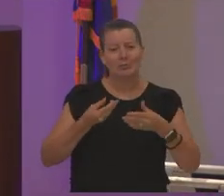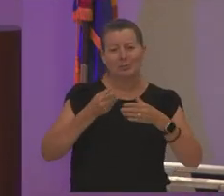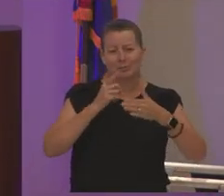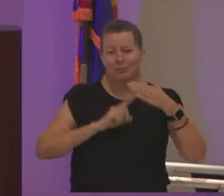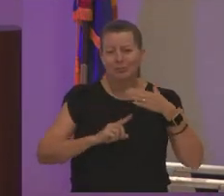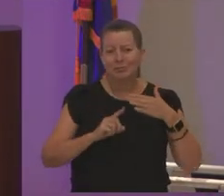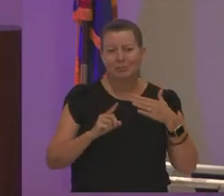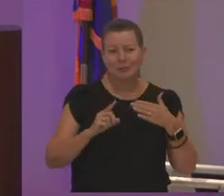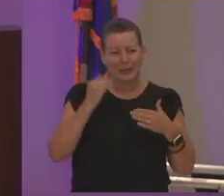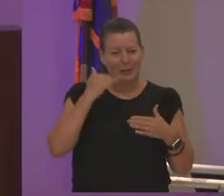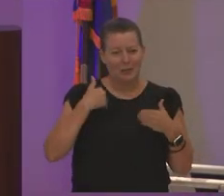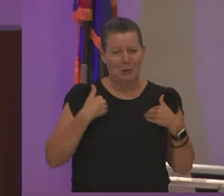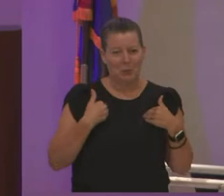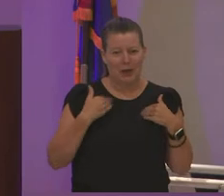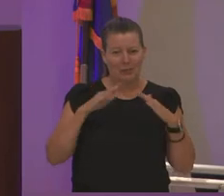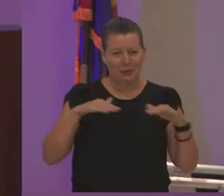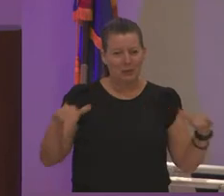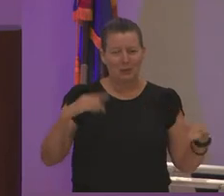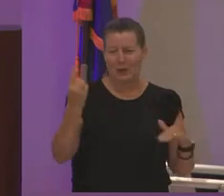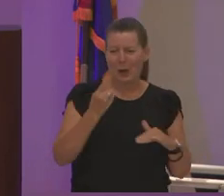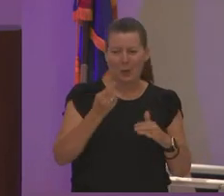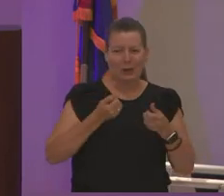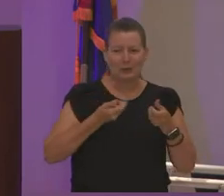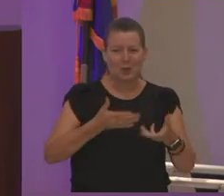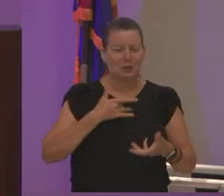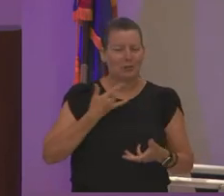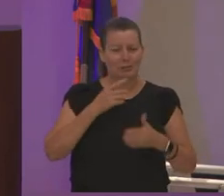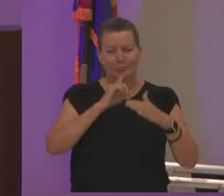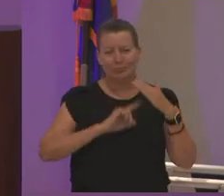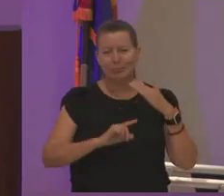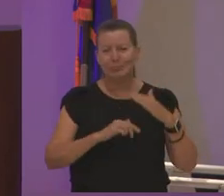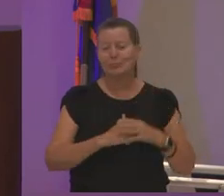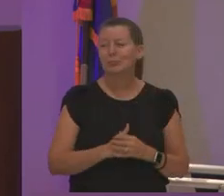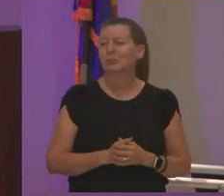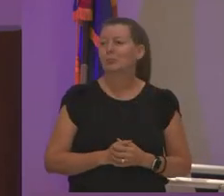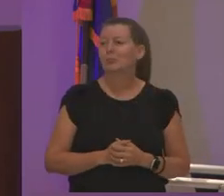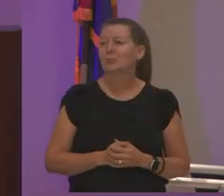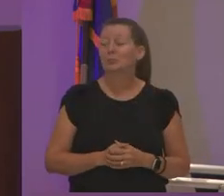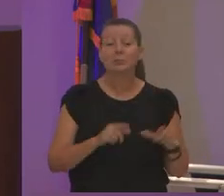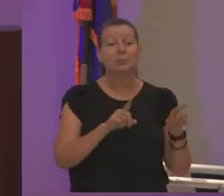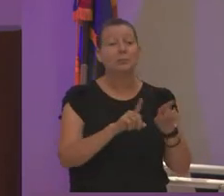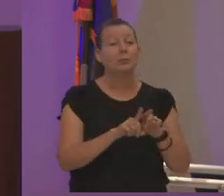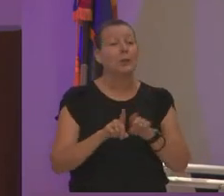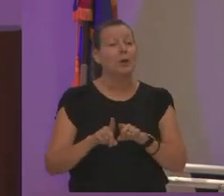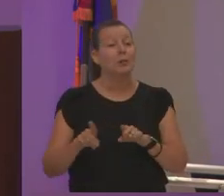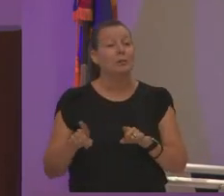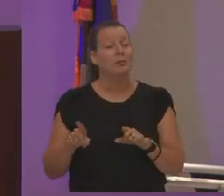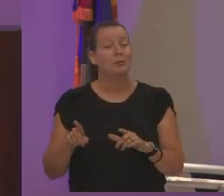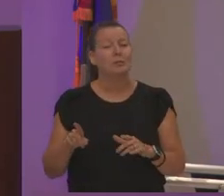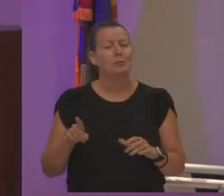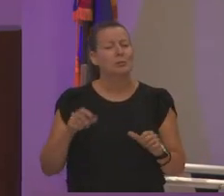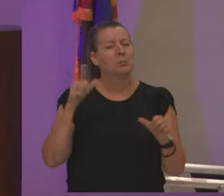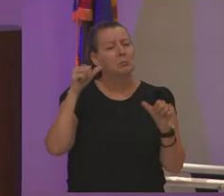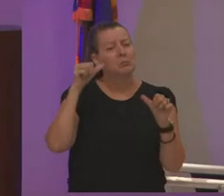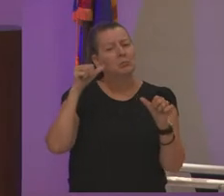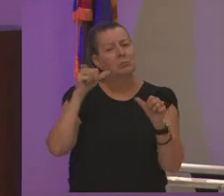you know what i mean they always humble you all right it's also relevant to keep in mind um that i